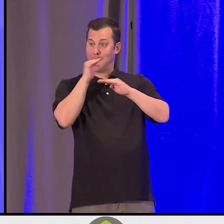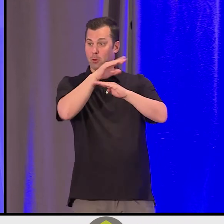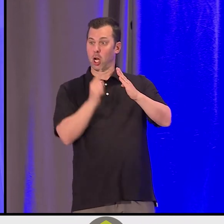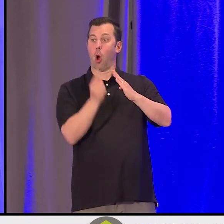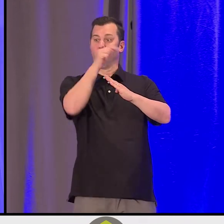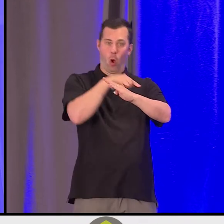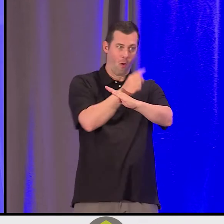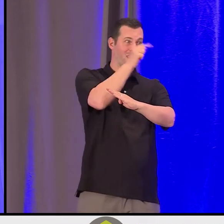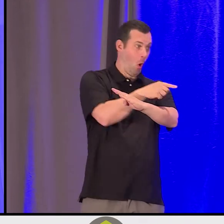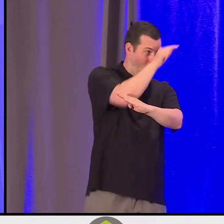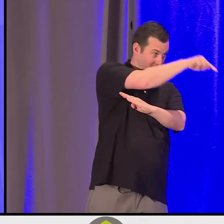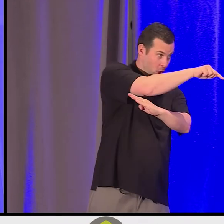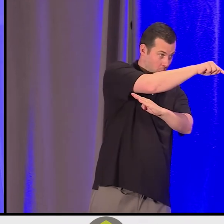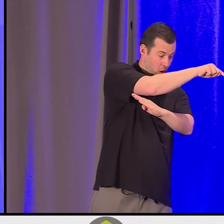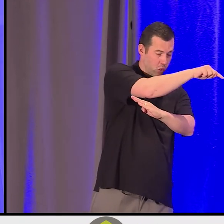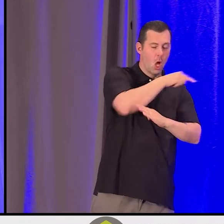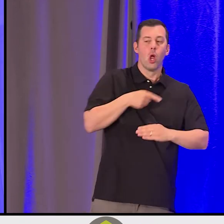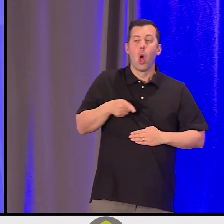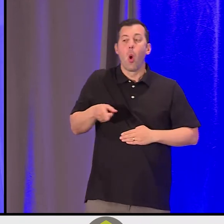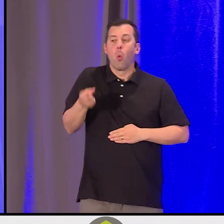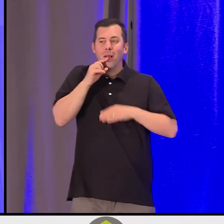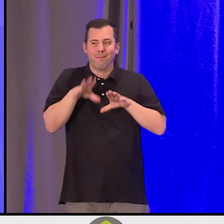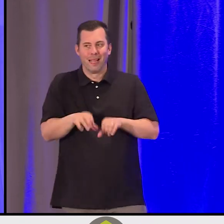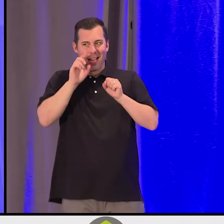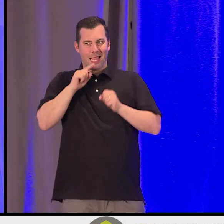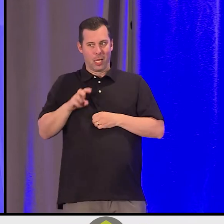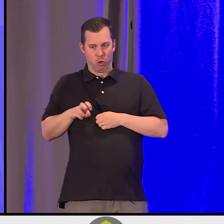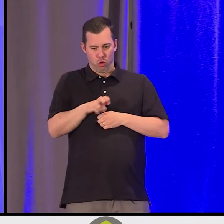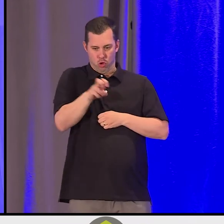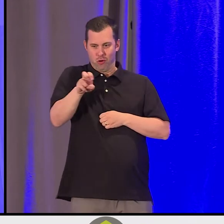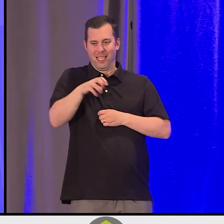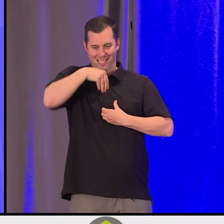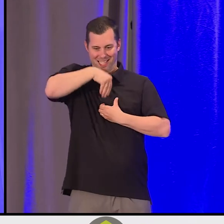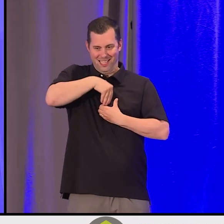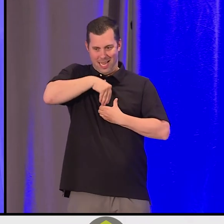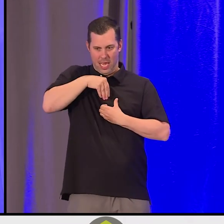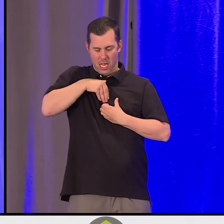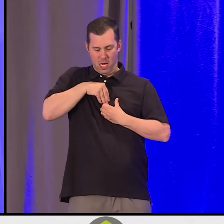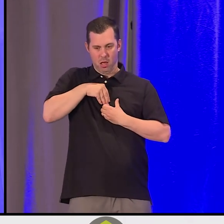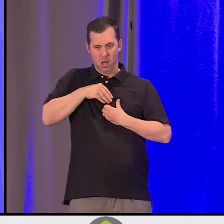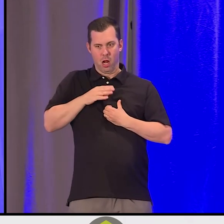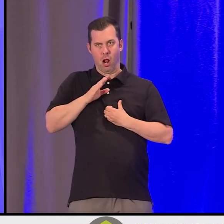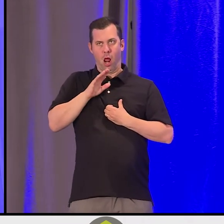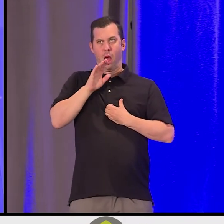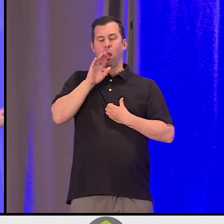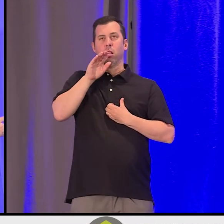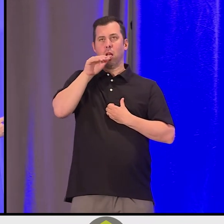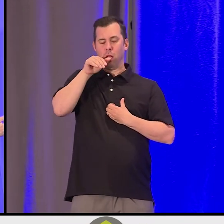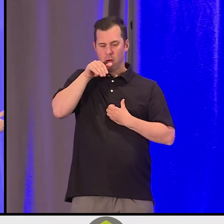I had no idea of the plateaus. When you start doing what Anton was describing in his work,